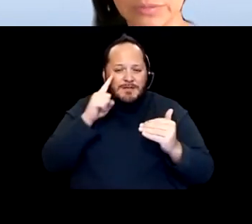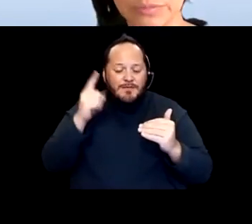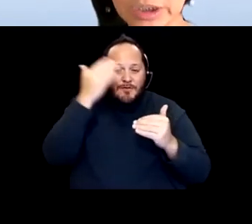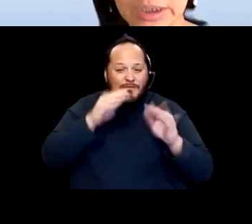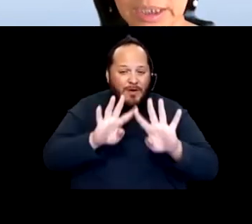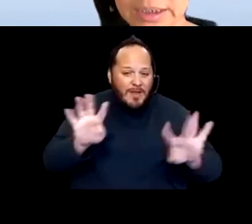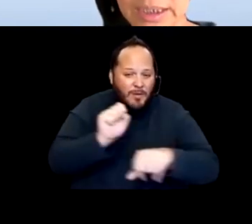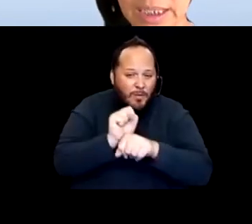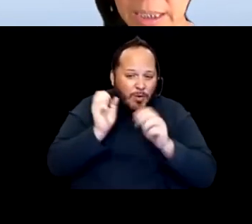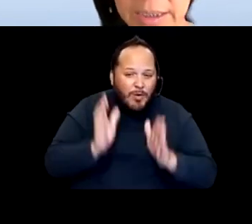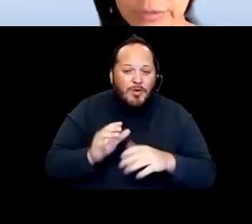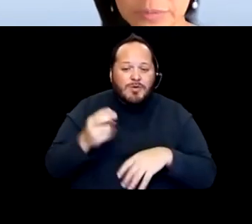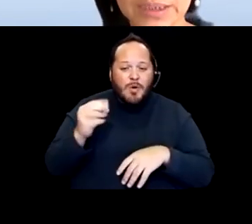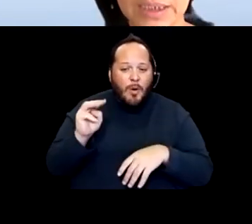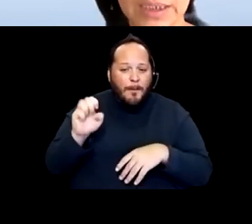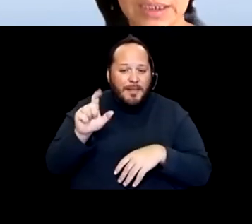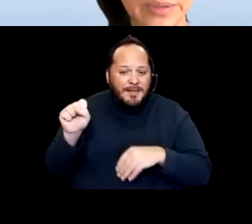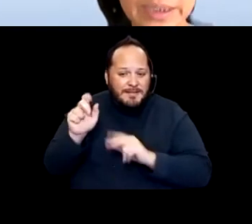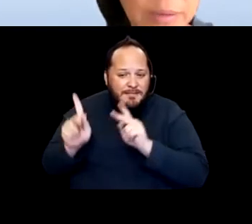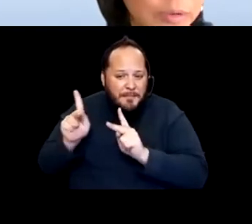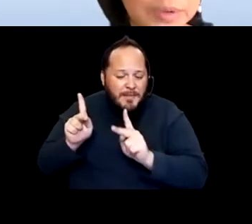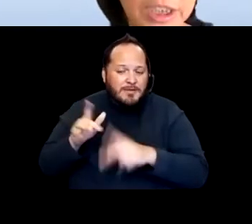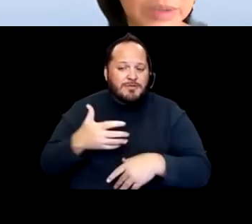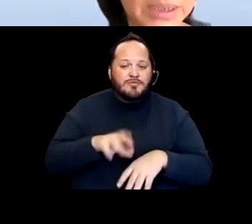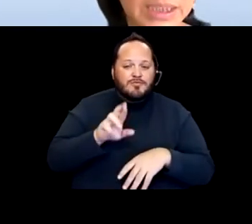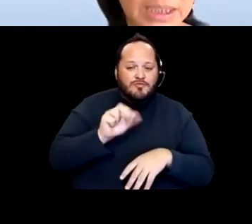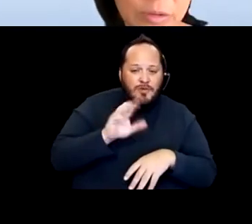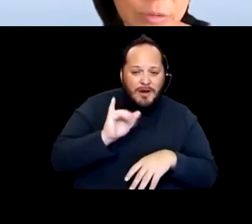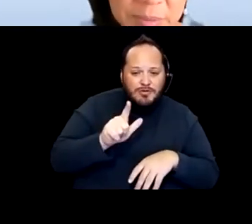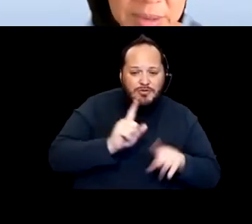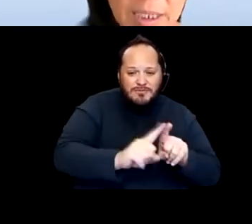racial and ethnic groups, low income groups, LGBTQ groups.